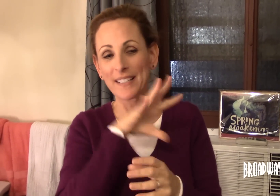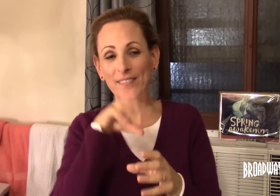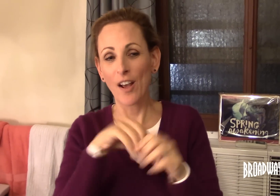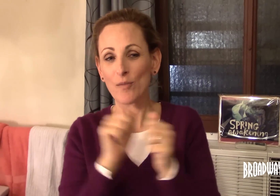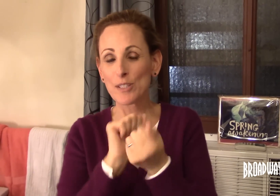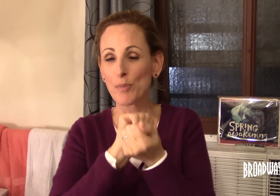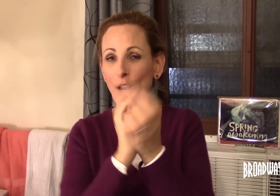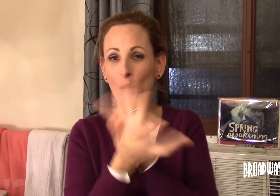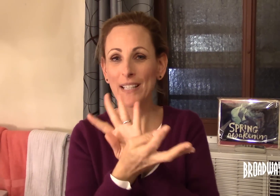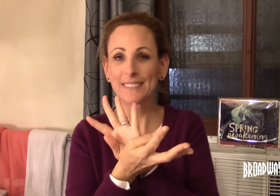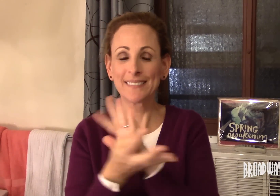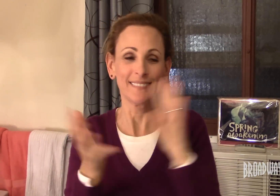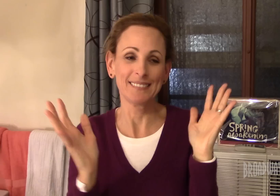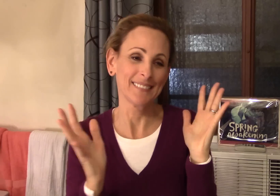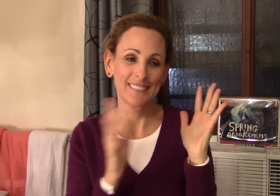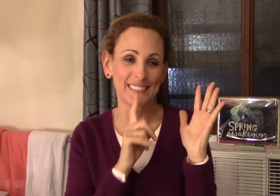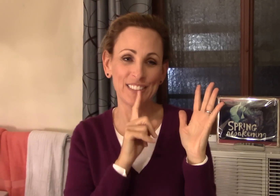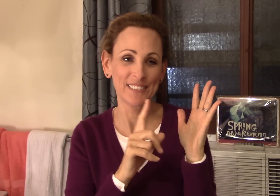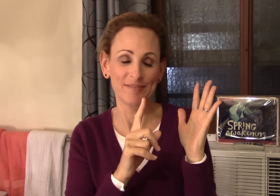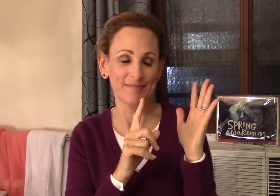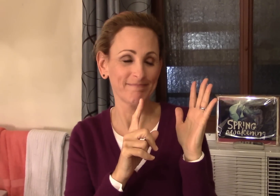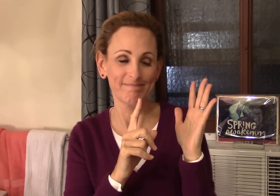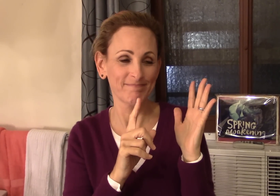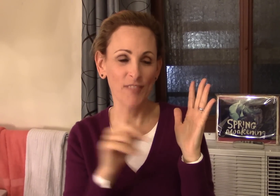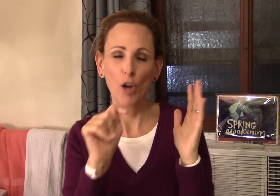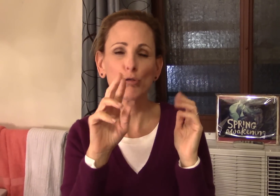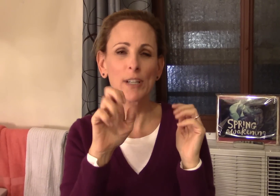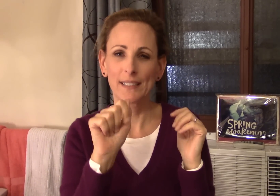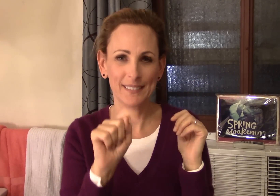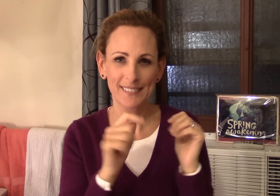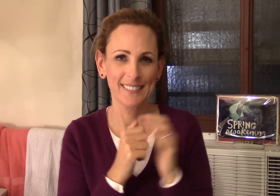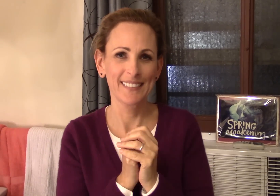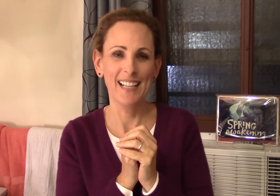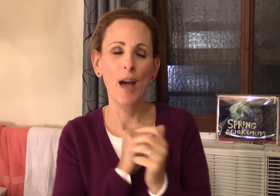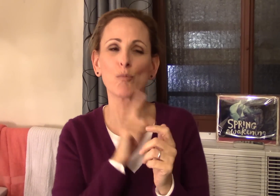involved with Spring Awakening is a treat I'm really blessed.